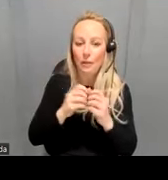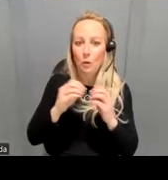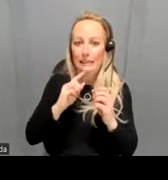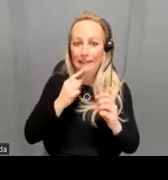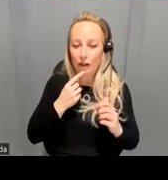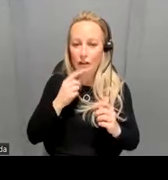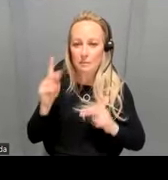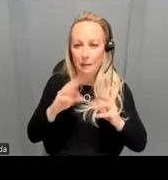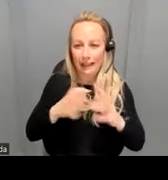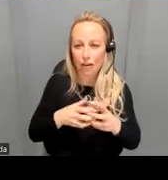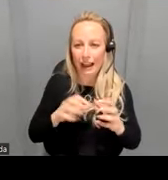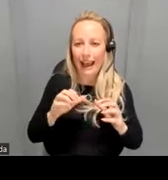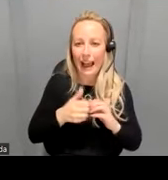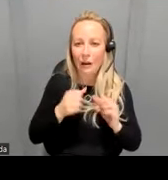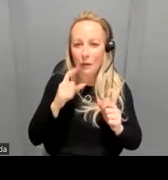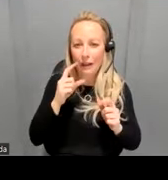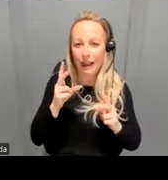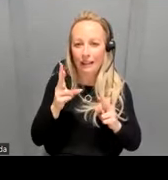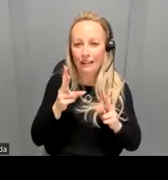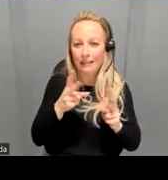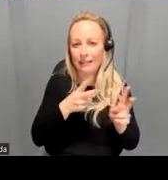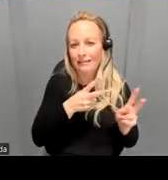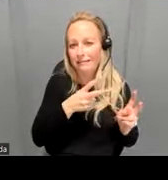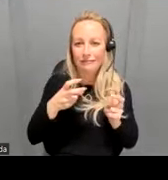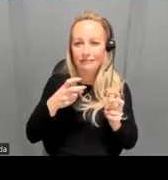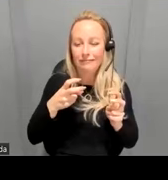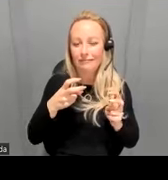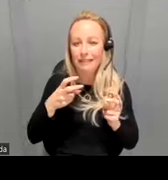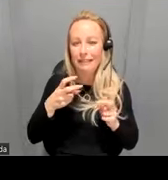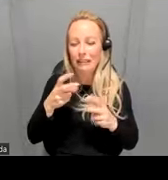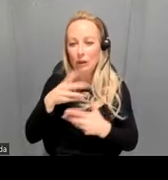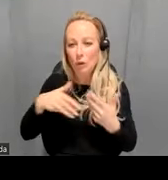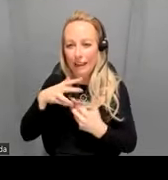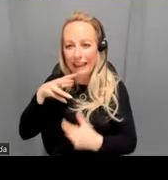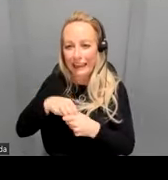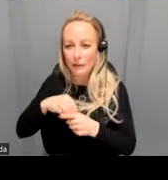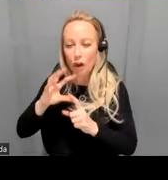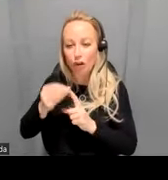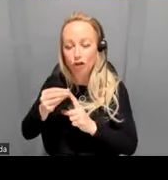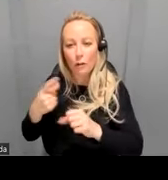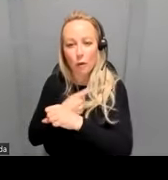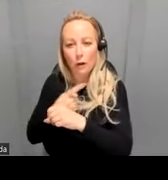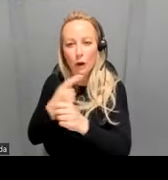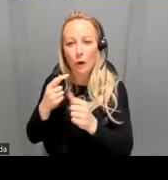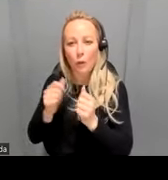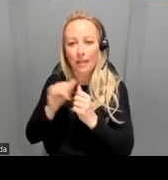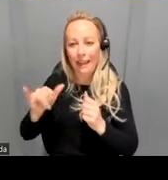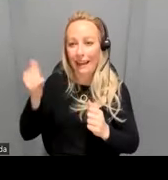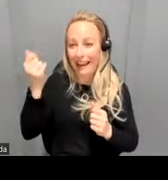we bring authored belongingness social engagement culturally appropriate to the 18% of patients that